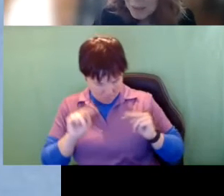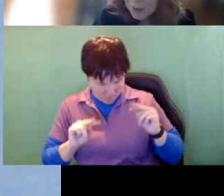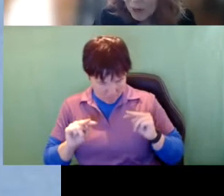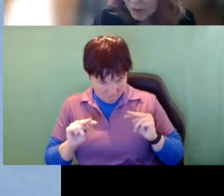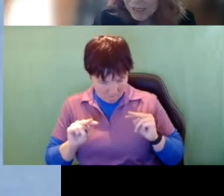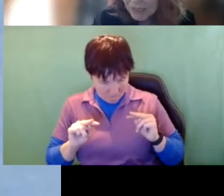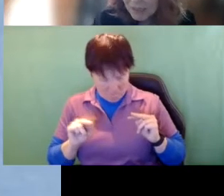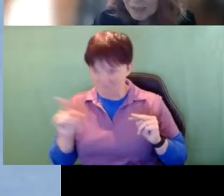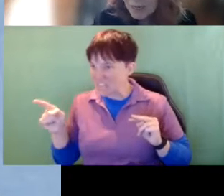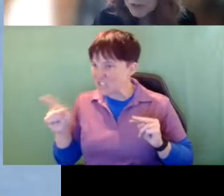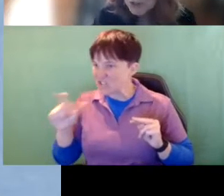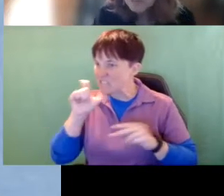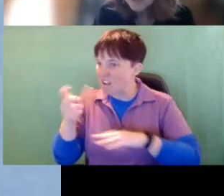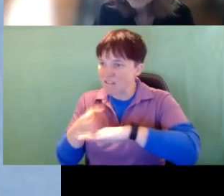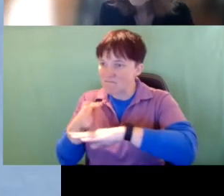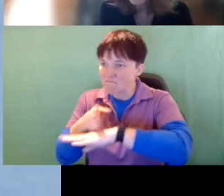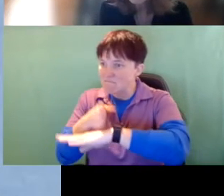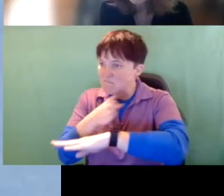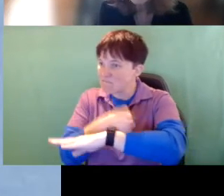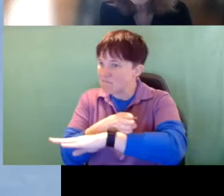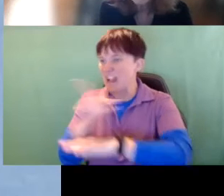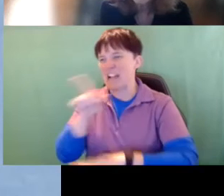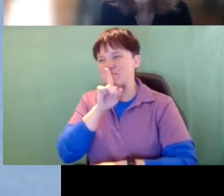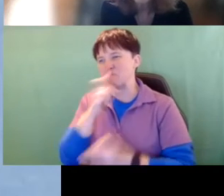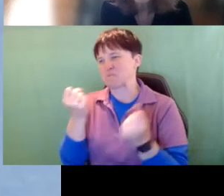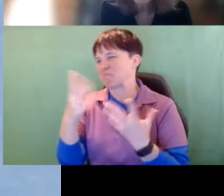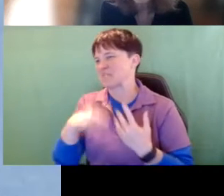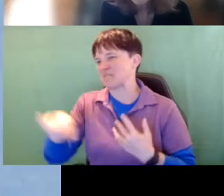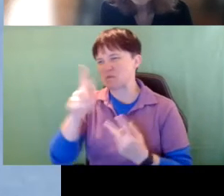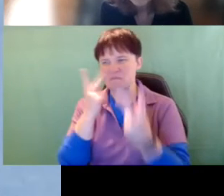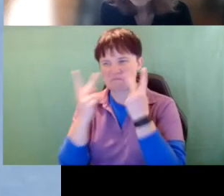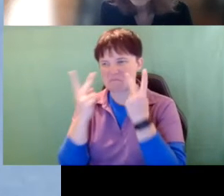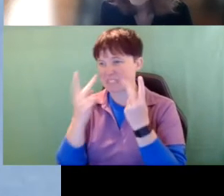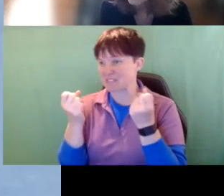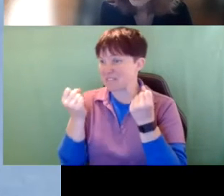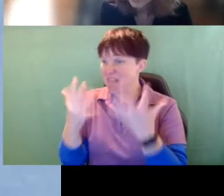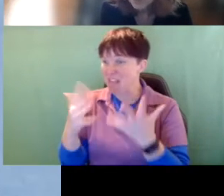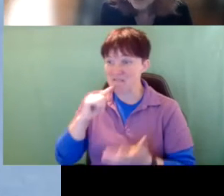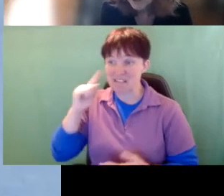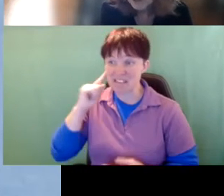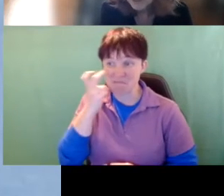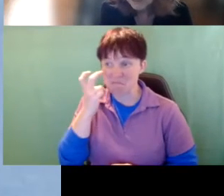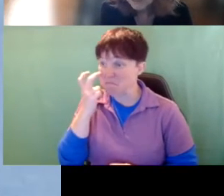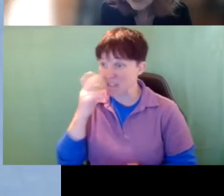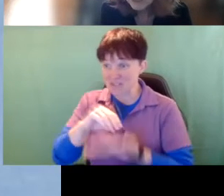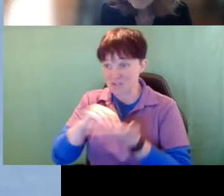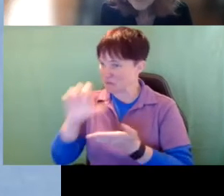progress. I'm sure many of you have seen this, a lot of our Deafblind students don't make progress.